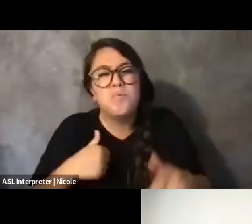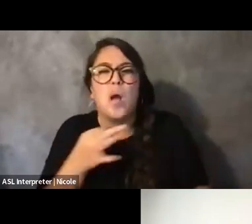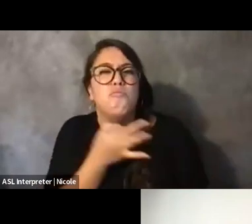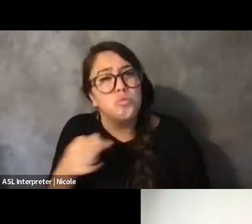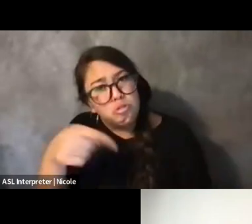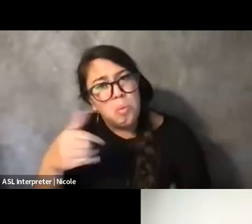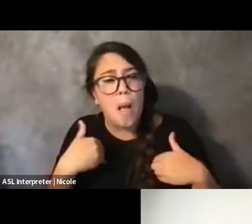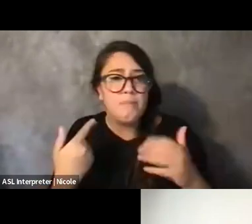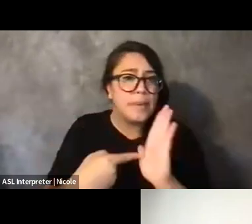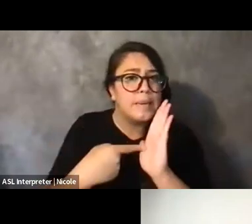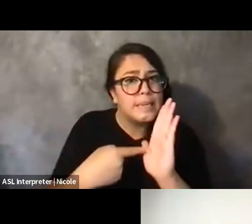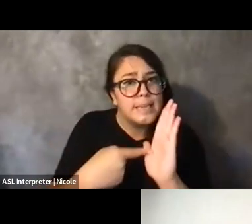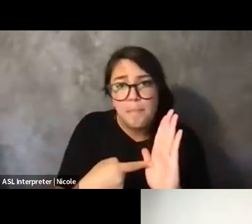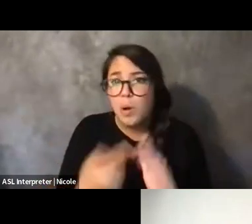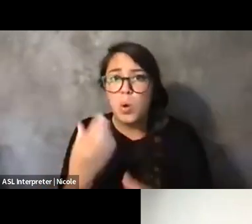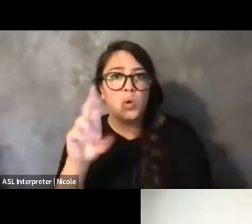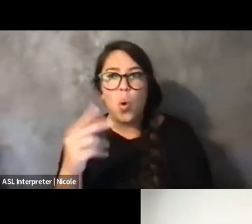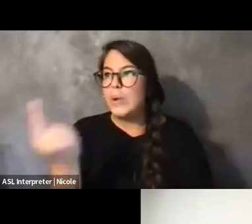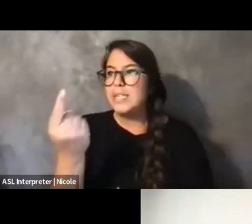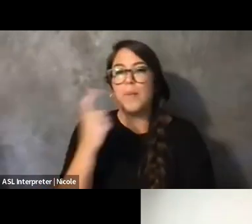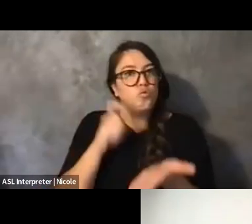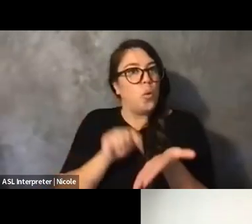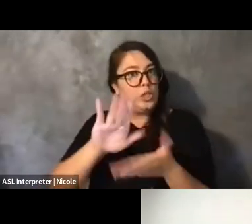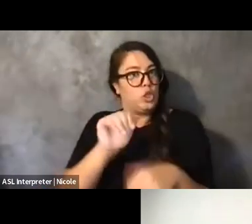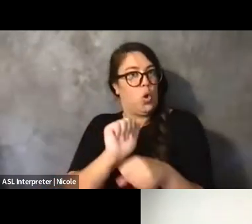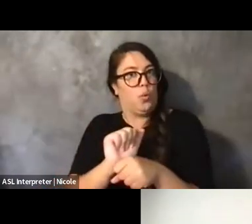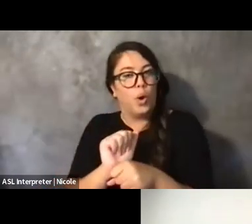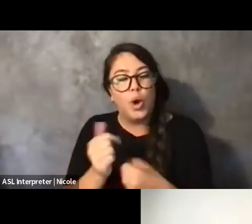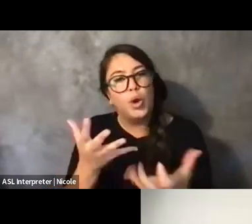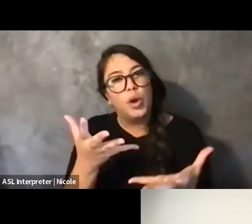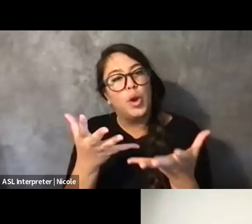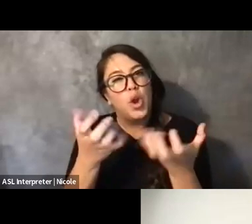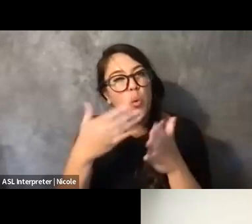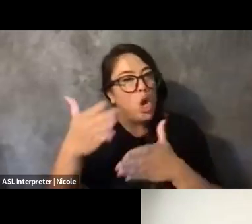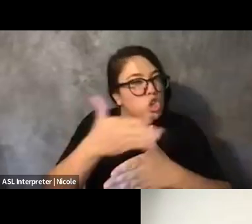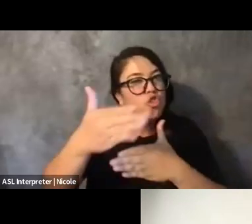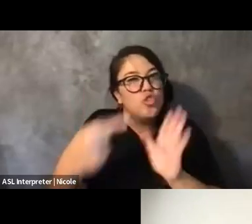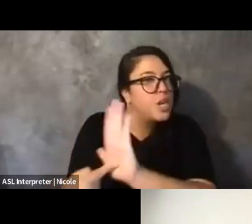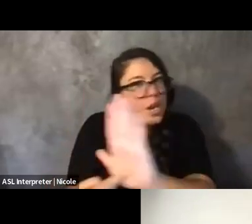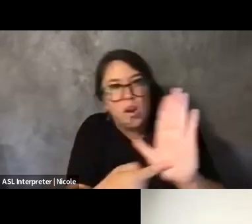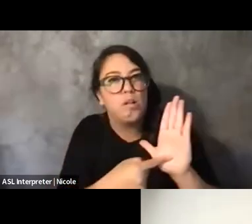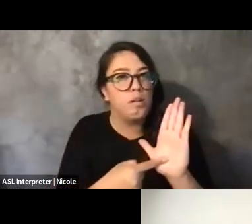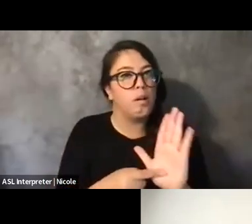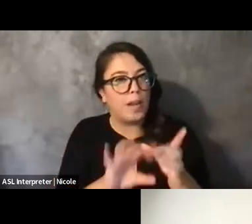that you're finding are exciting examples of those, like, wins or those successes?